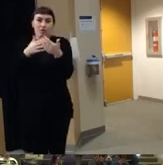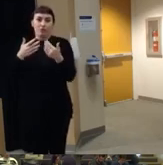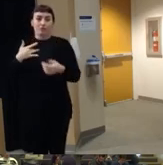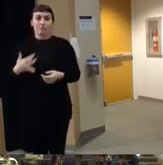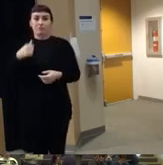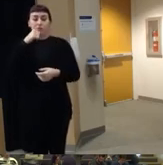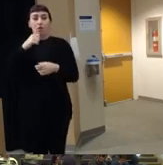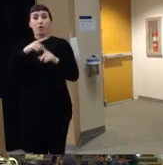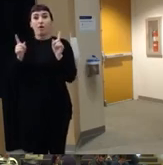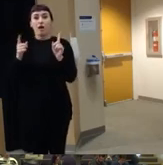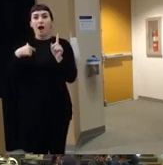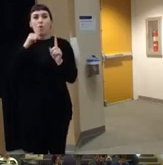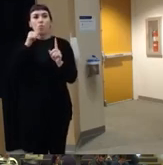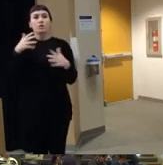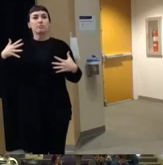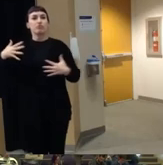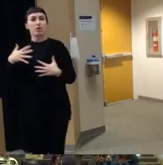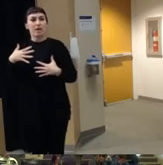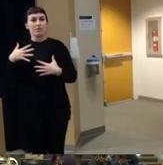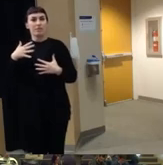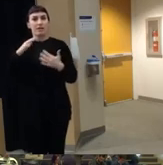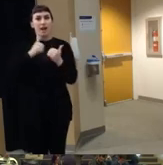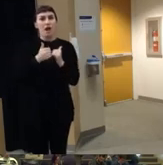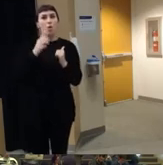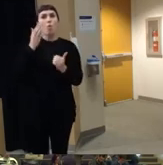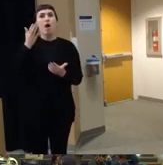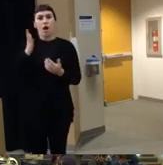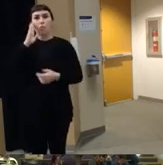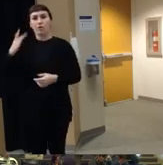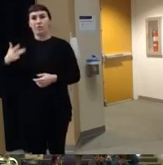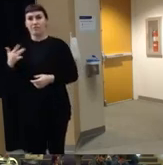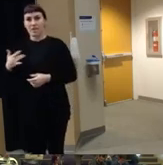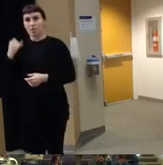wasn't frightened um in the way that I would have been if it had happened in the US right because I